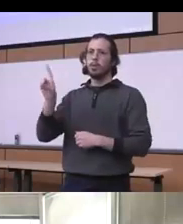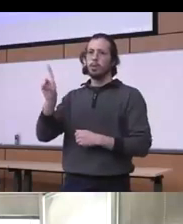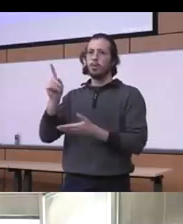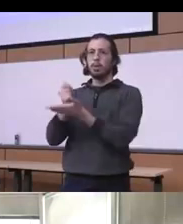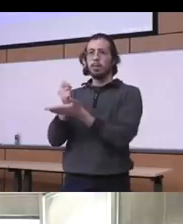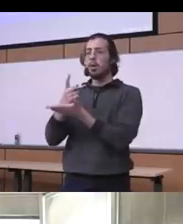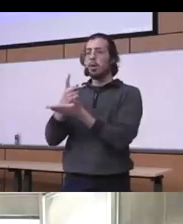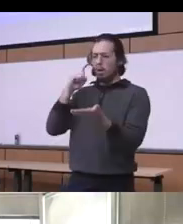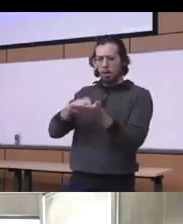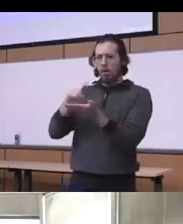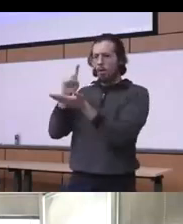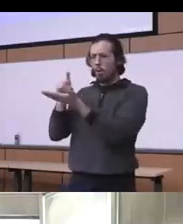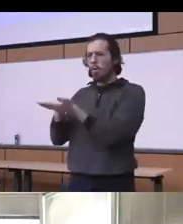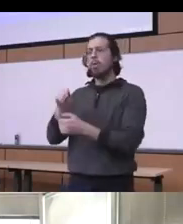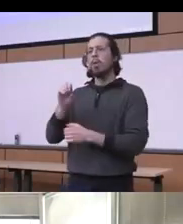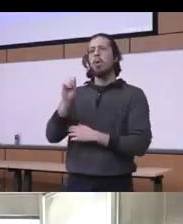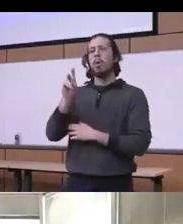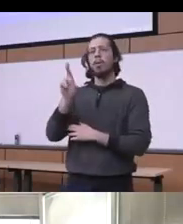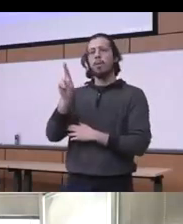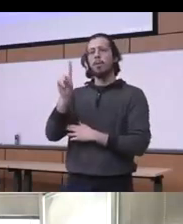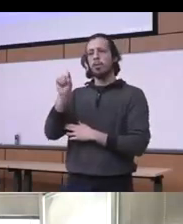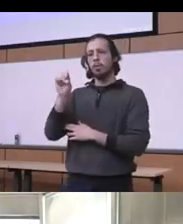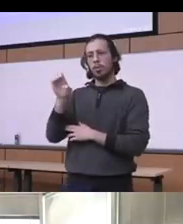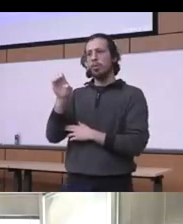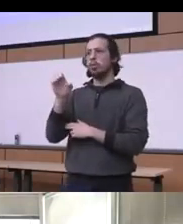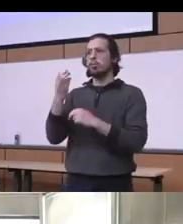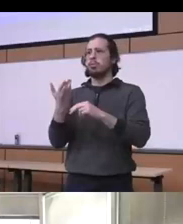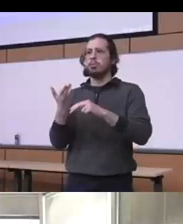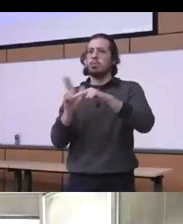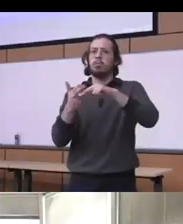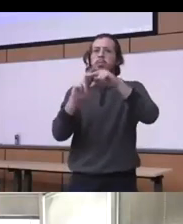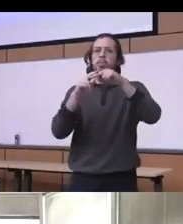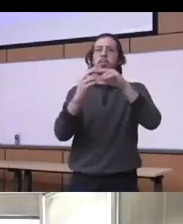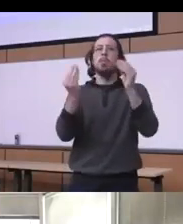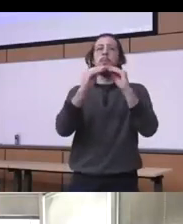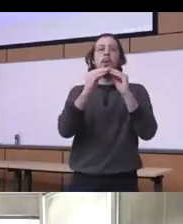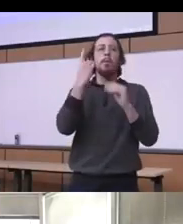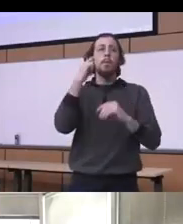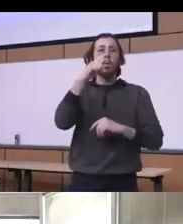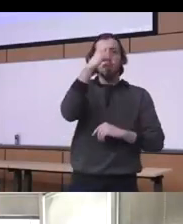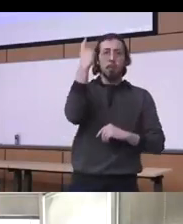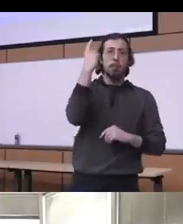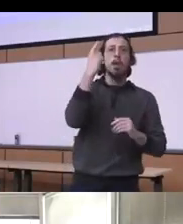that have been rising faster among black than white Americans and but still as you can tell from